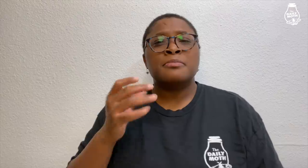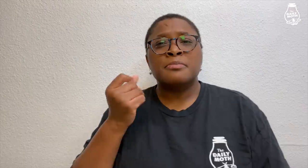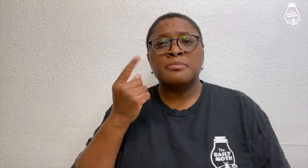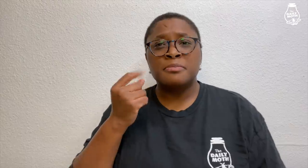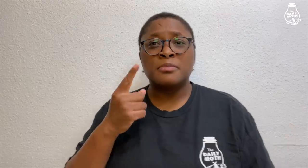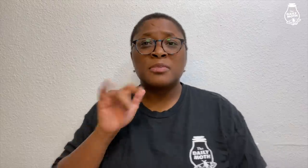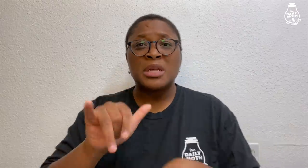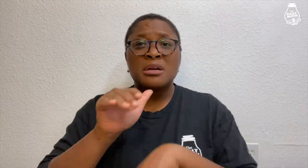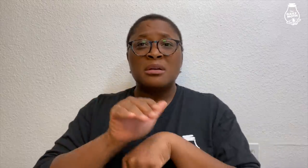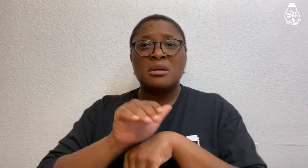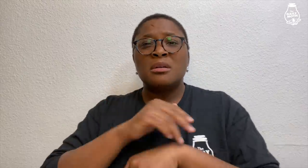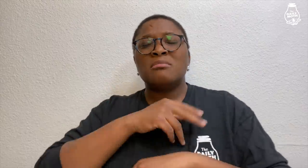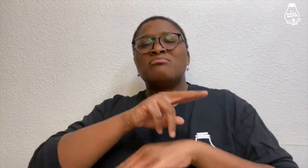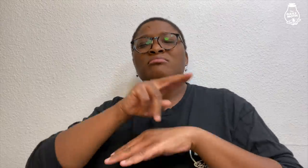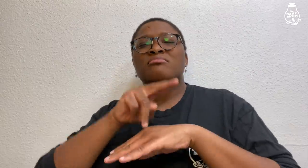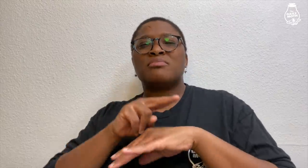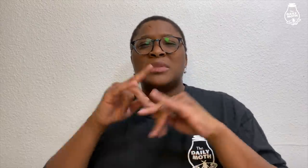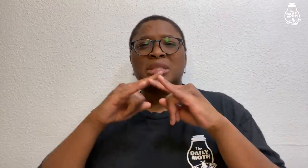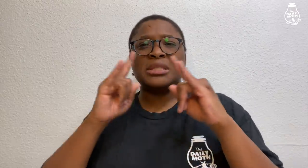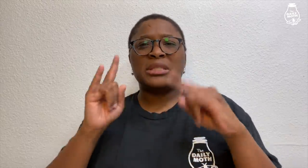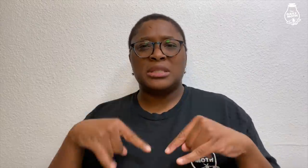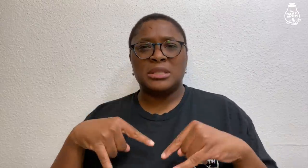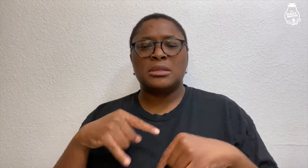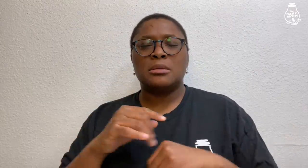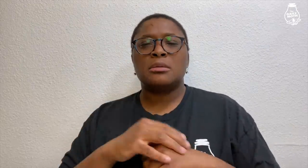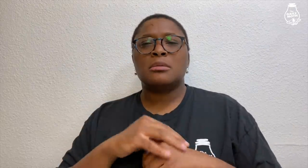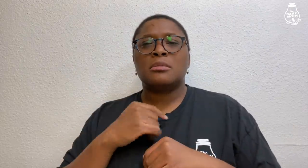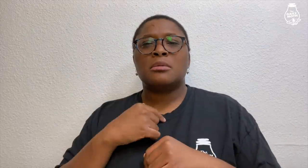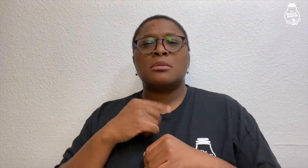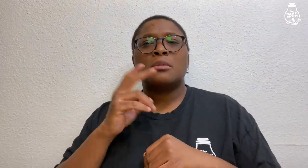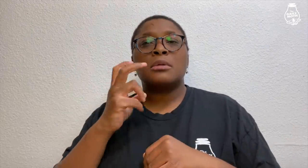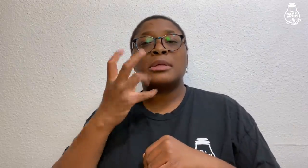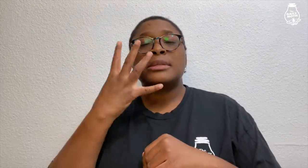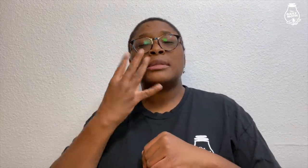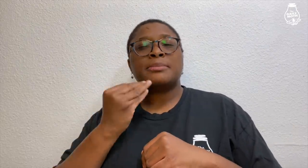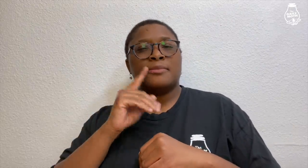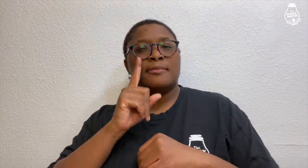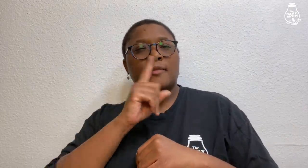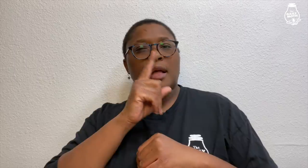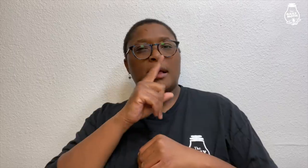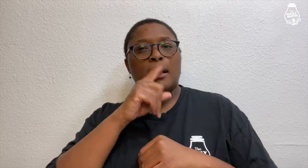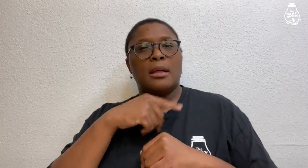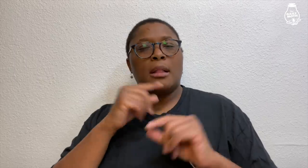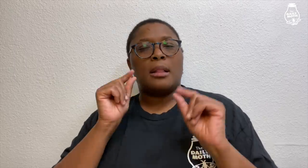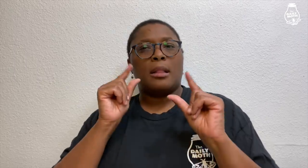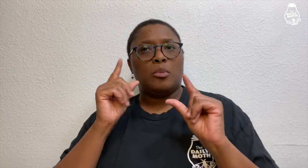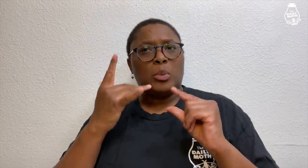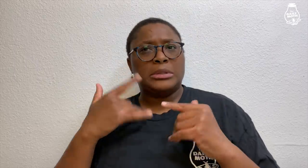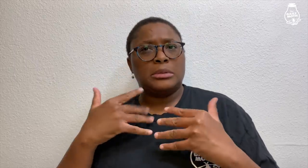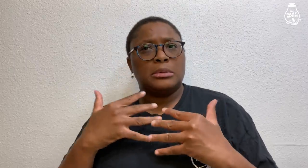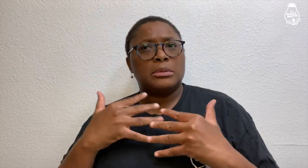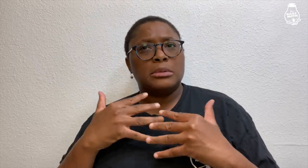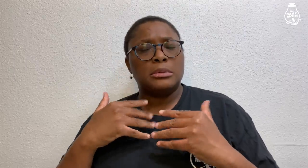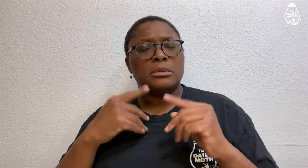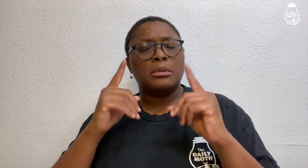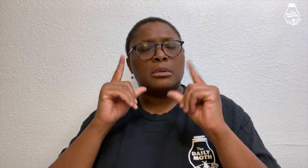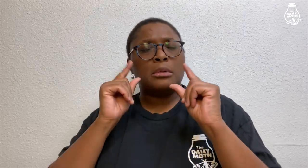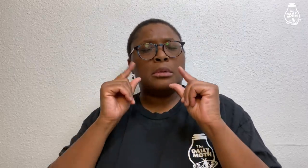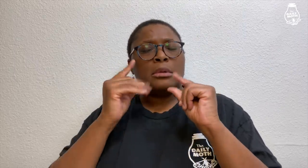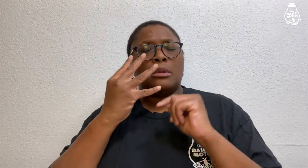That night I was laying down in the tent, I was faking being asleep because I was scared.